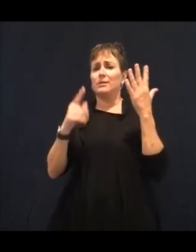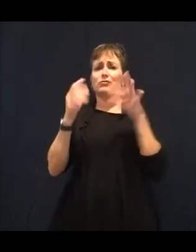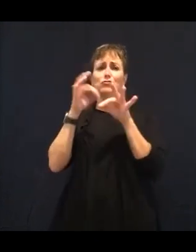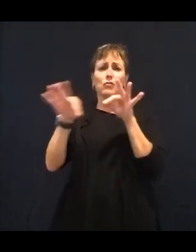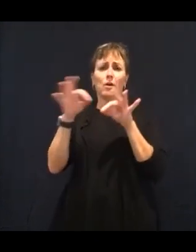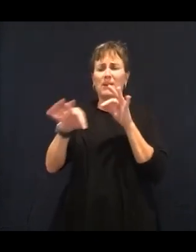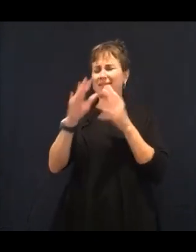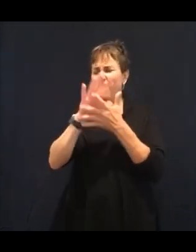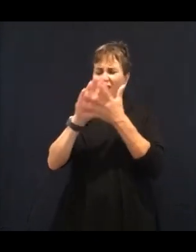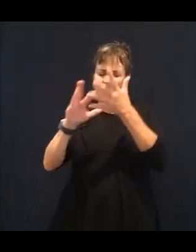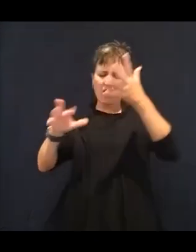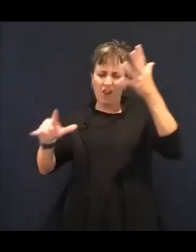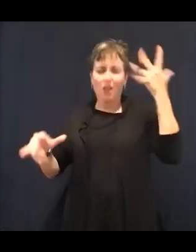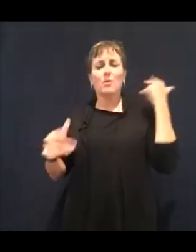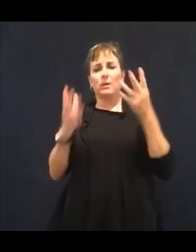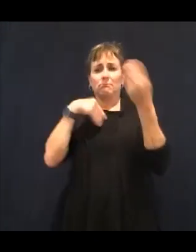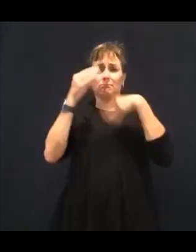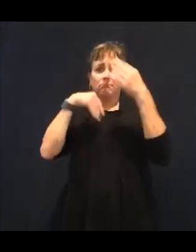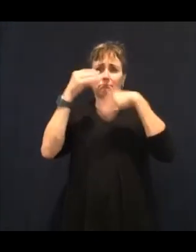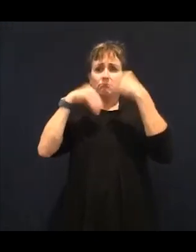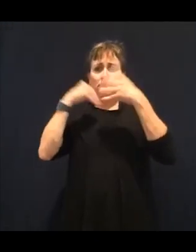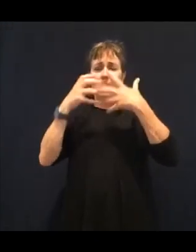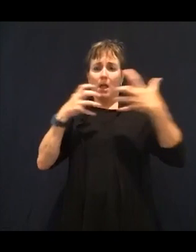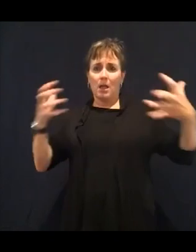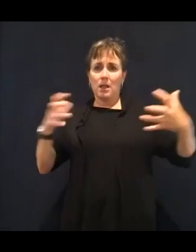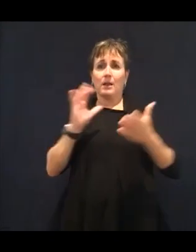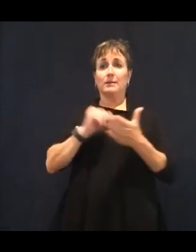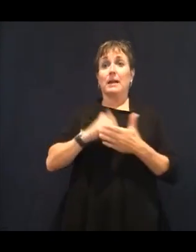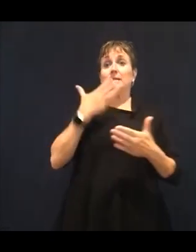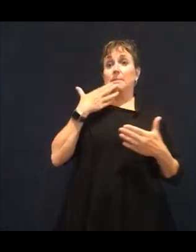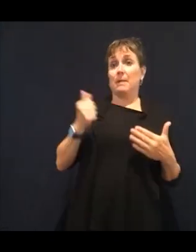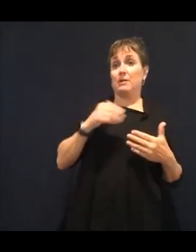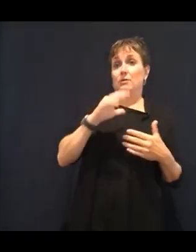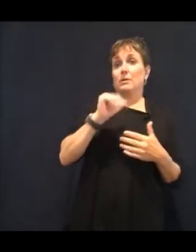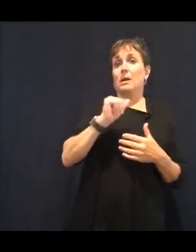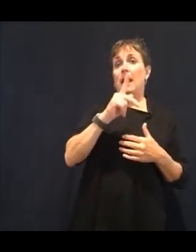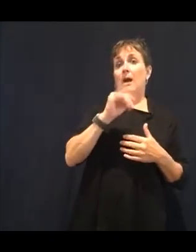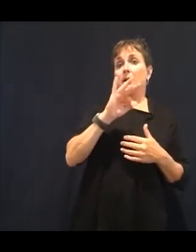processed foods, meats. And I'm not-- animal